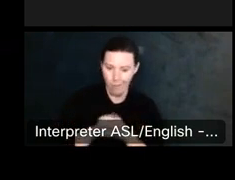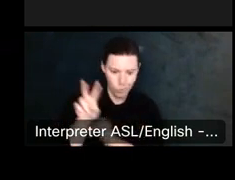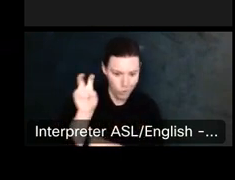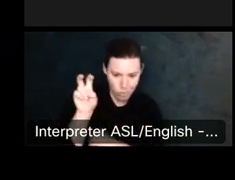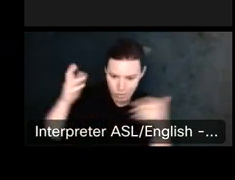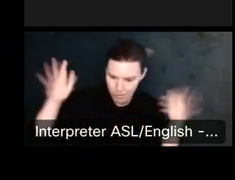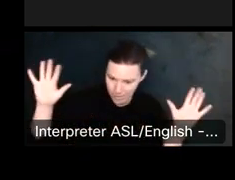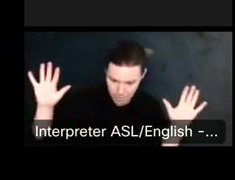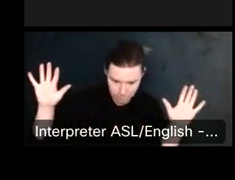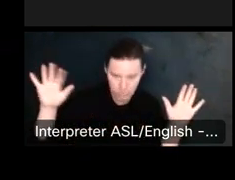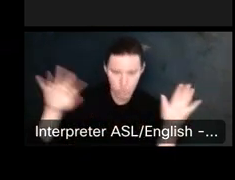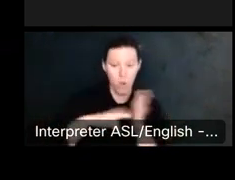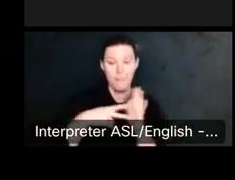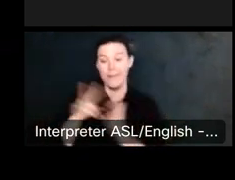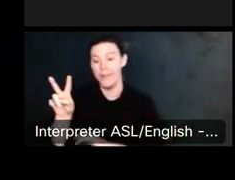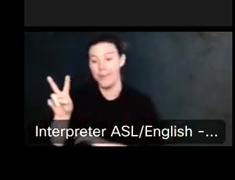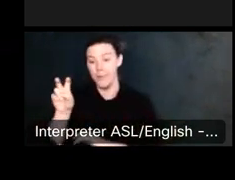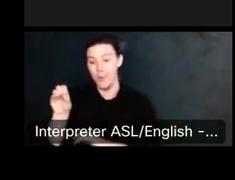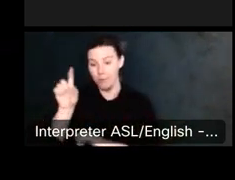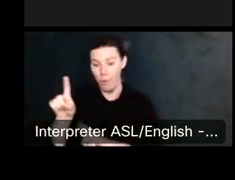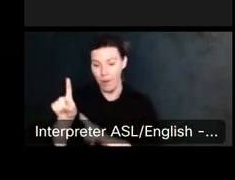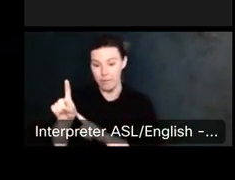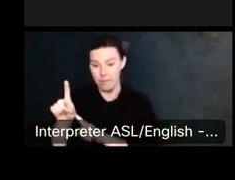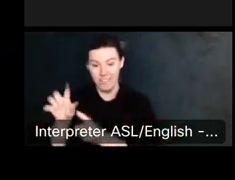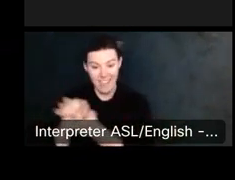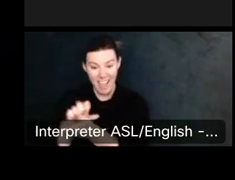Damage that, and you wouldn't necessarily have protection.